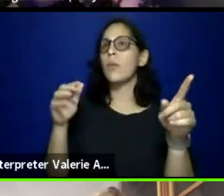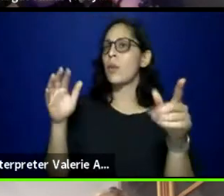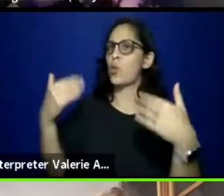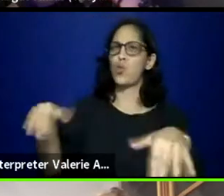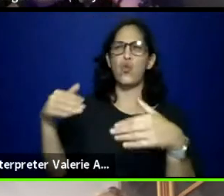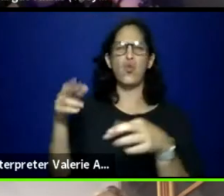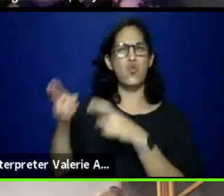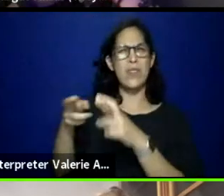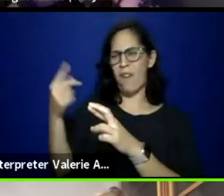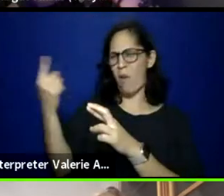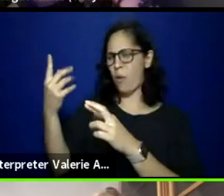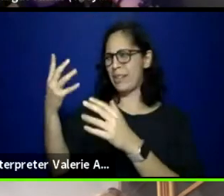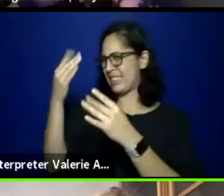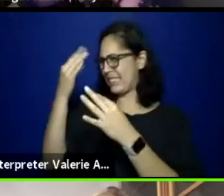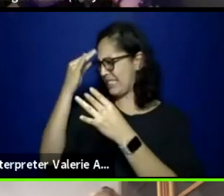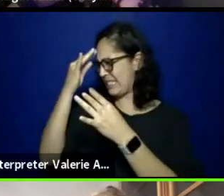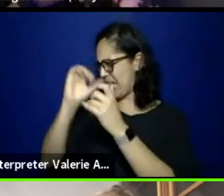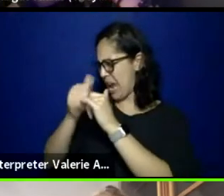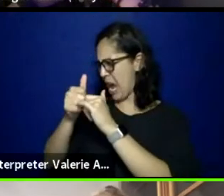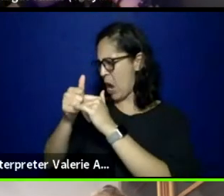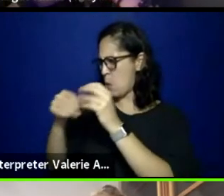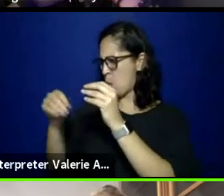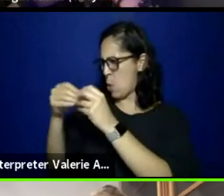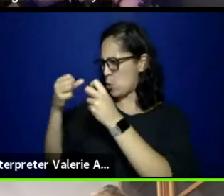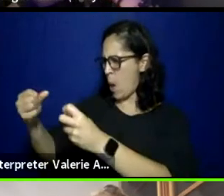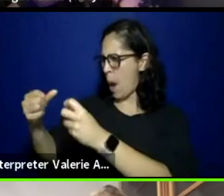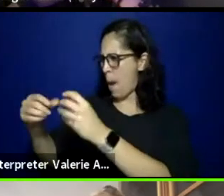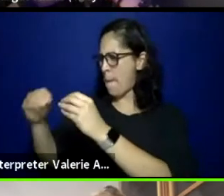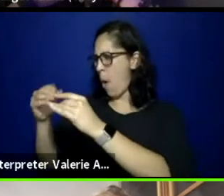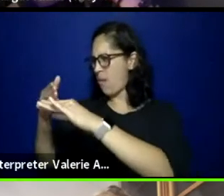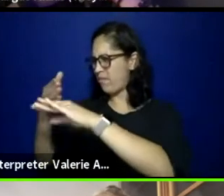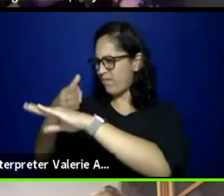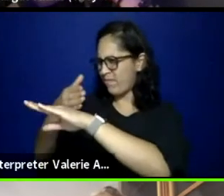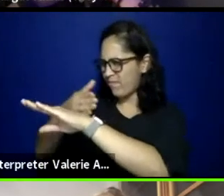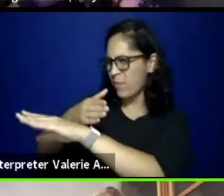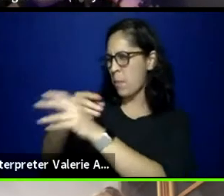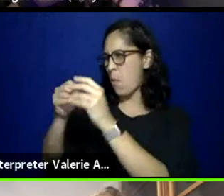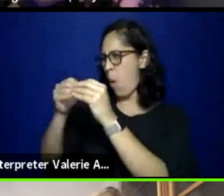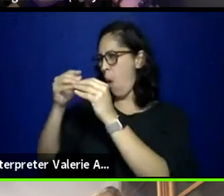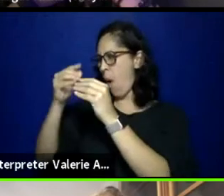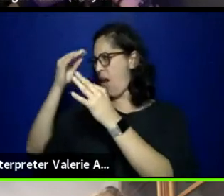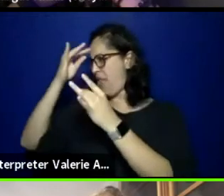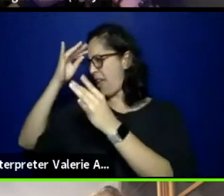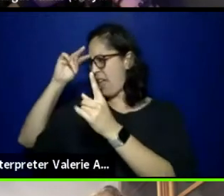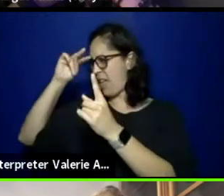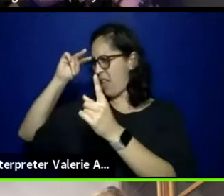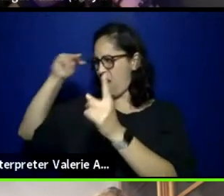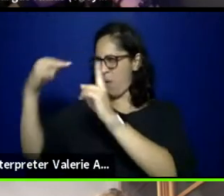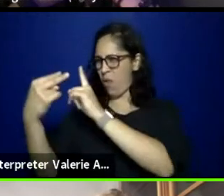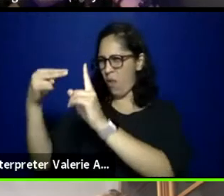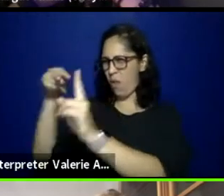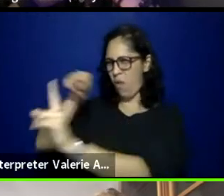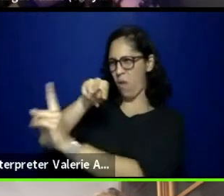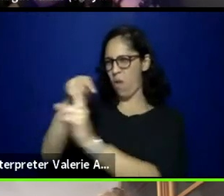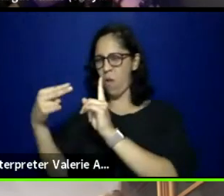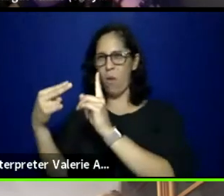and more innovative than the day before, that they are always pushing themselves